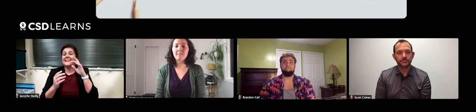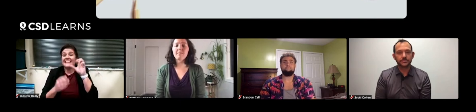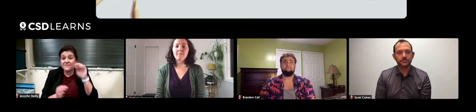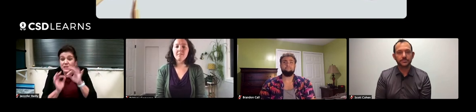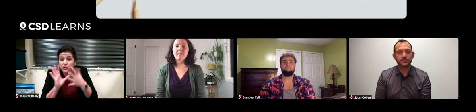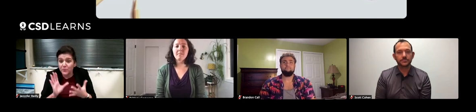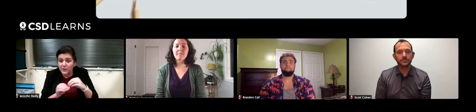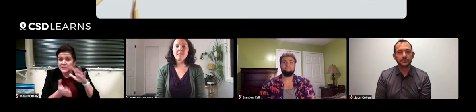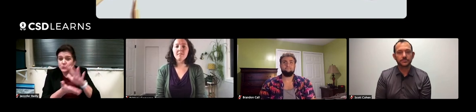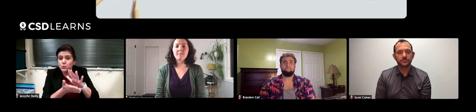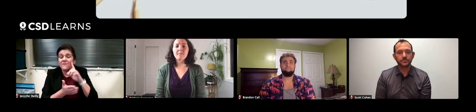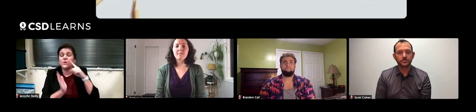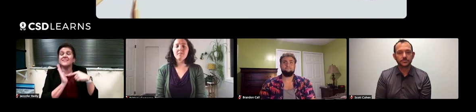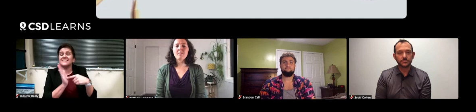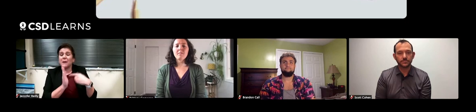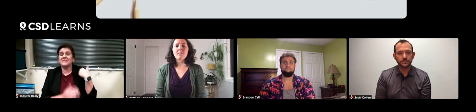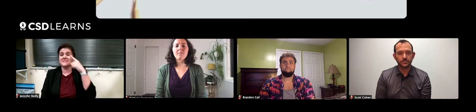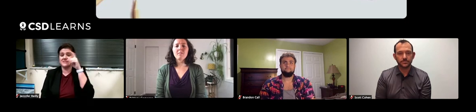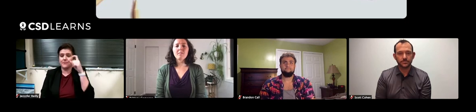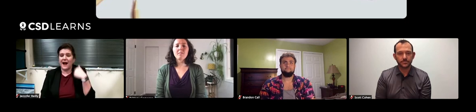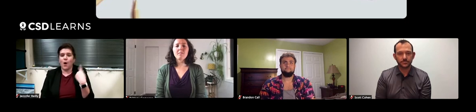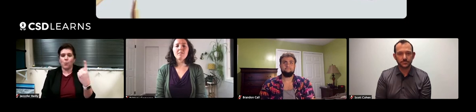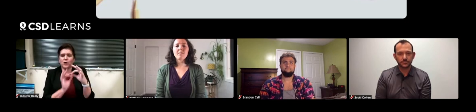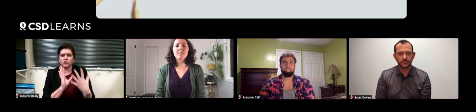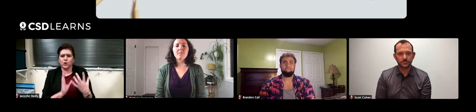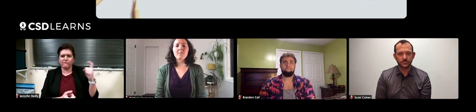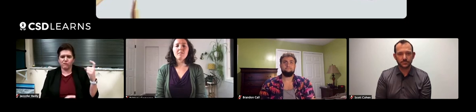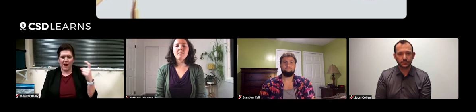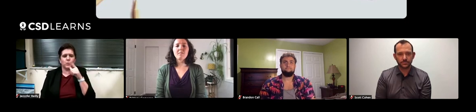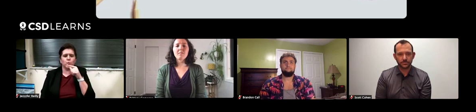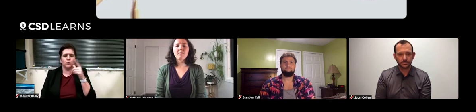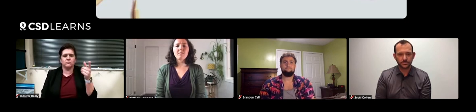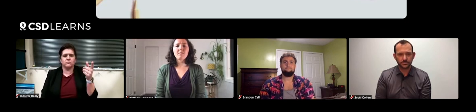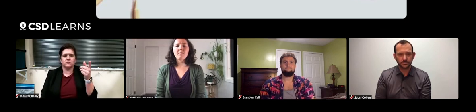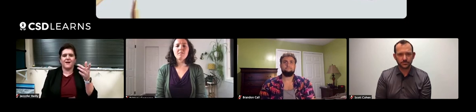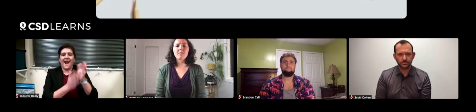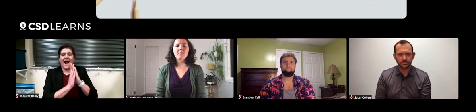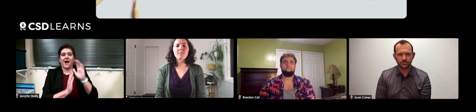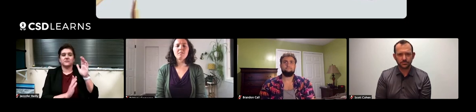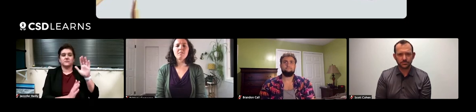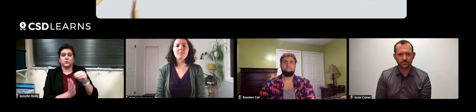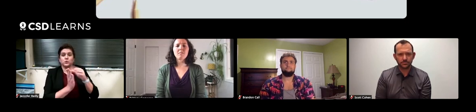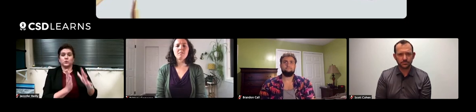even interpreters in their schools. For example, I had one friend, an interpreter, who asked a teacher for